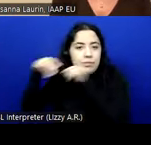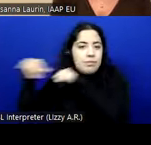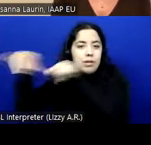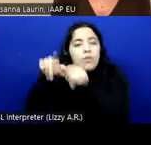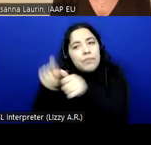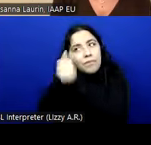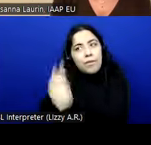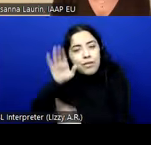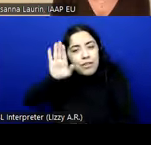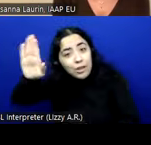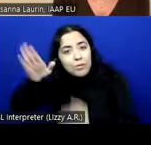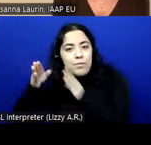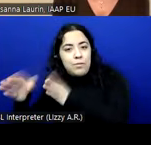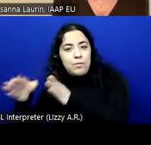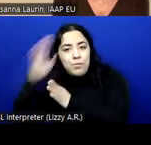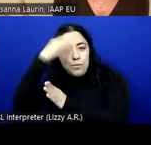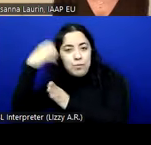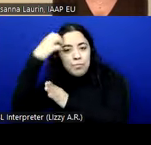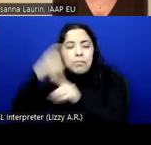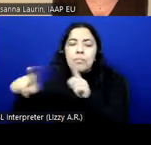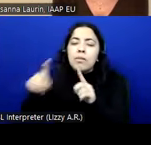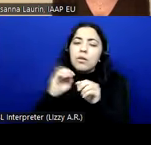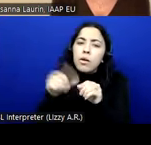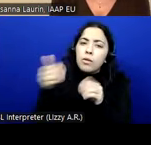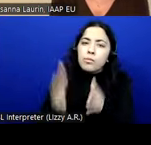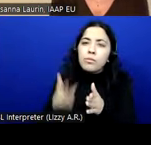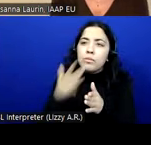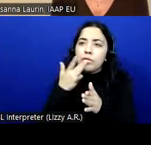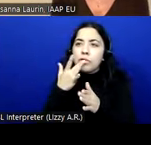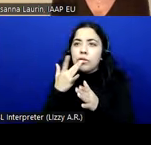no one is interested in having different standards in different parts of the world. That would be